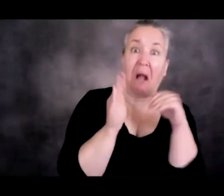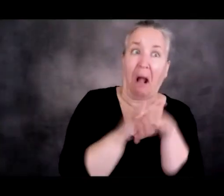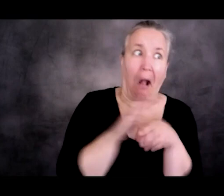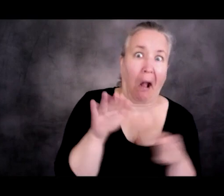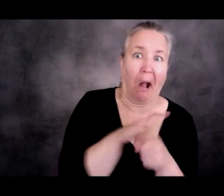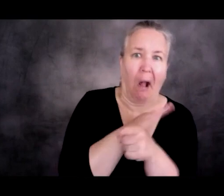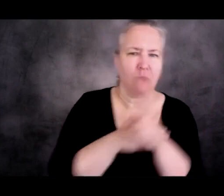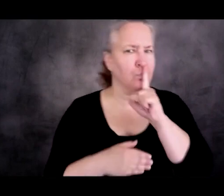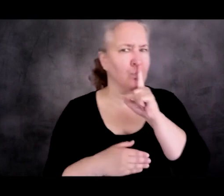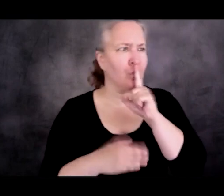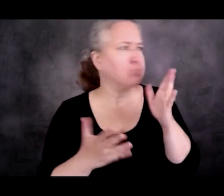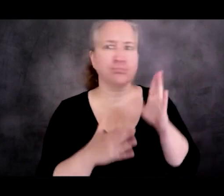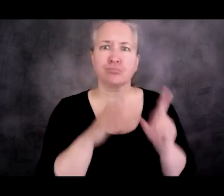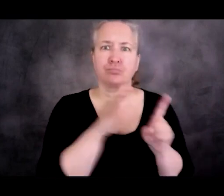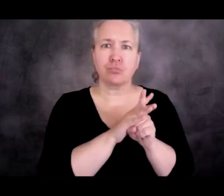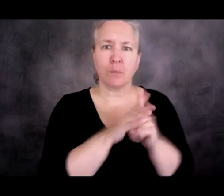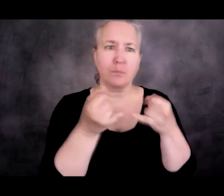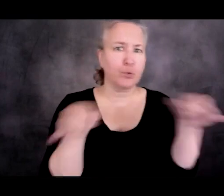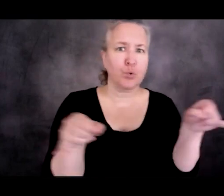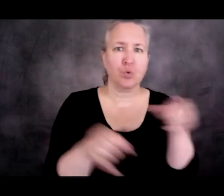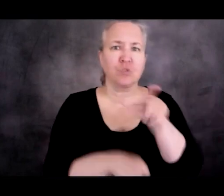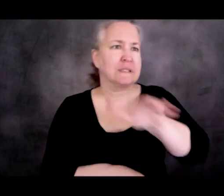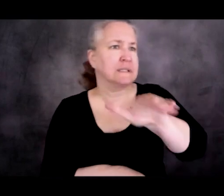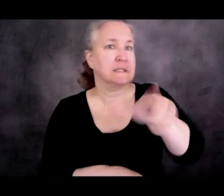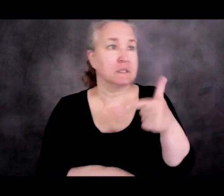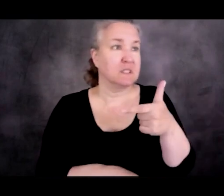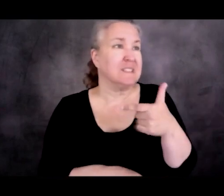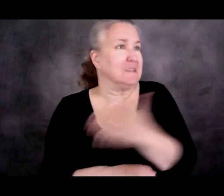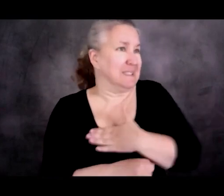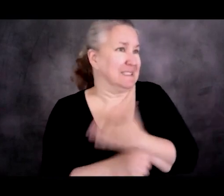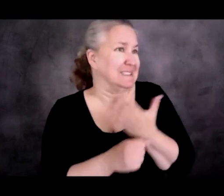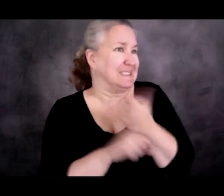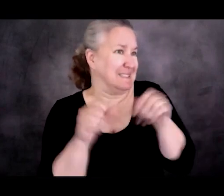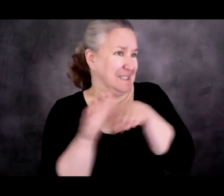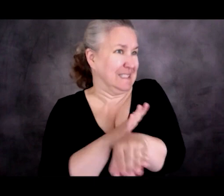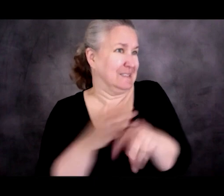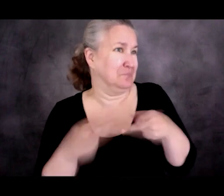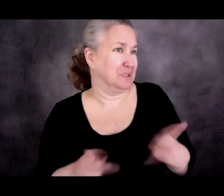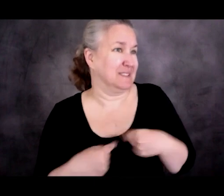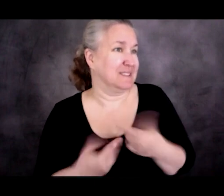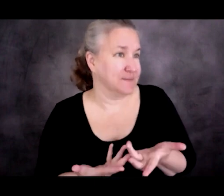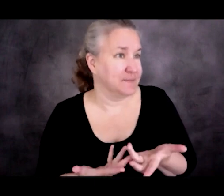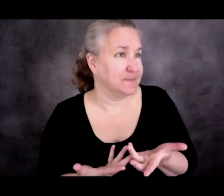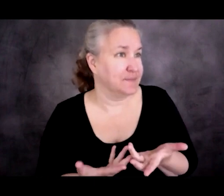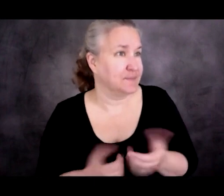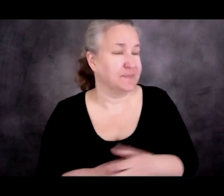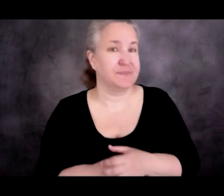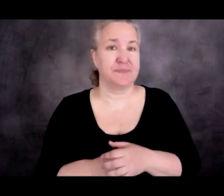coming to the border crossing and saying, I would like asylum. And the way it's portrayed in the media